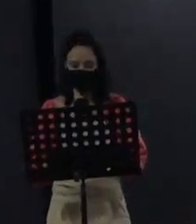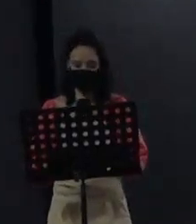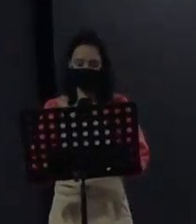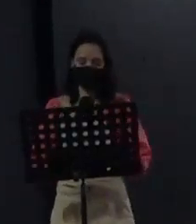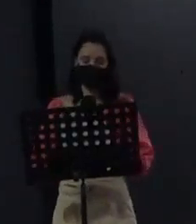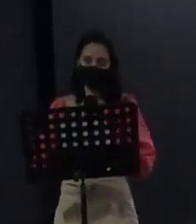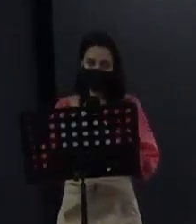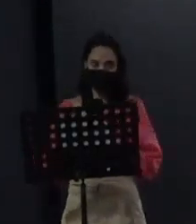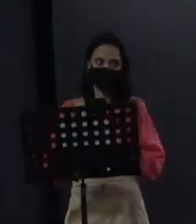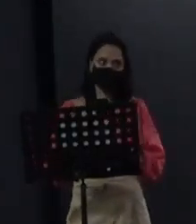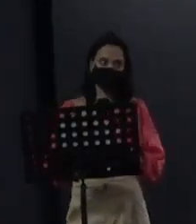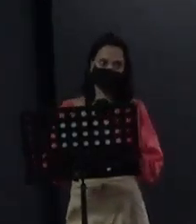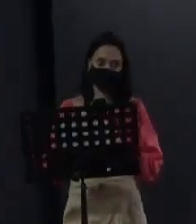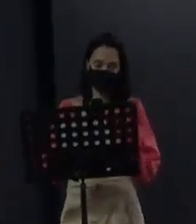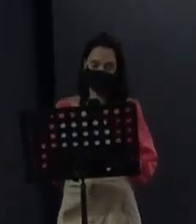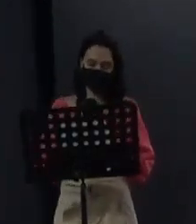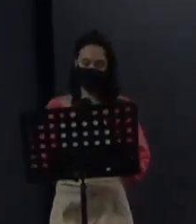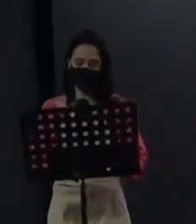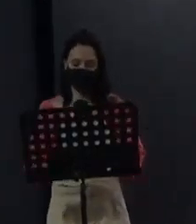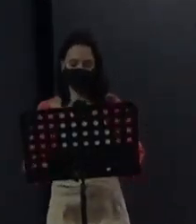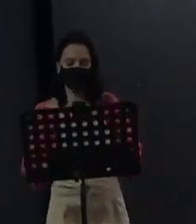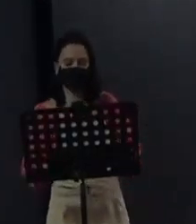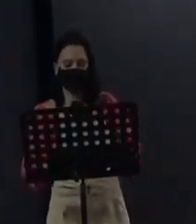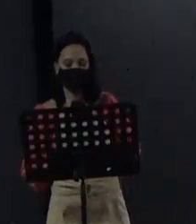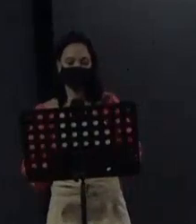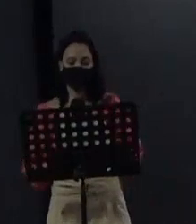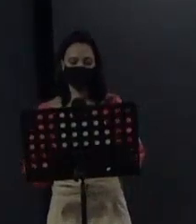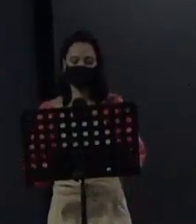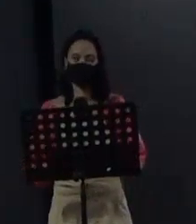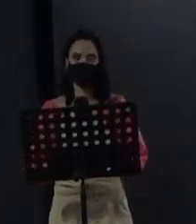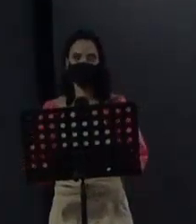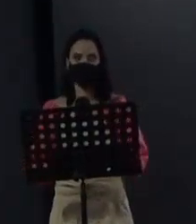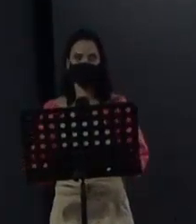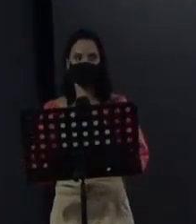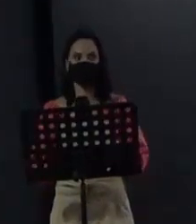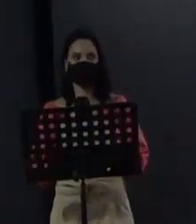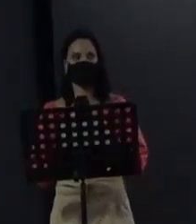In this session that we are going to talk about seed capital for productive projects led by